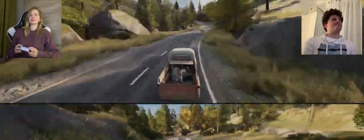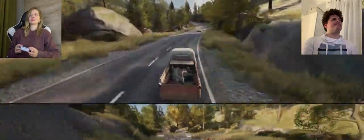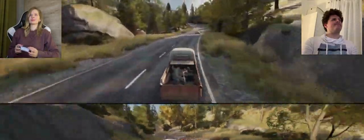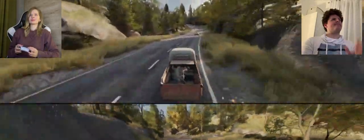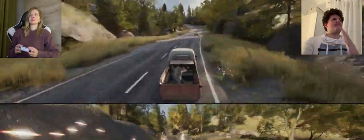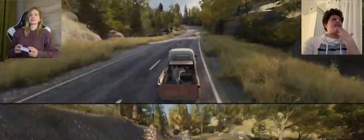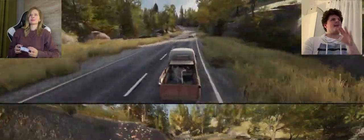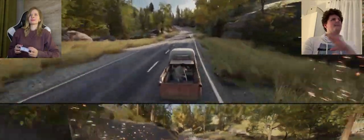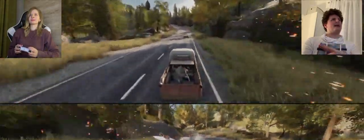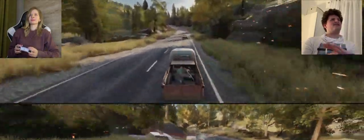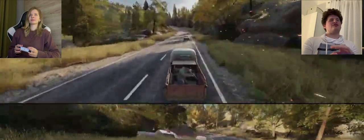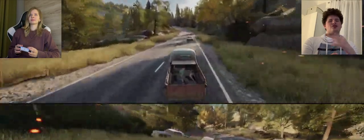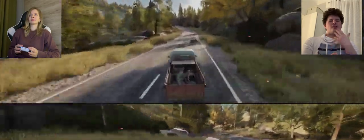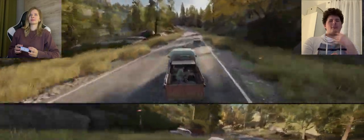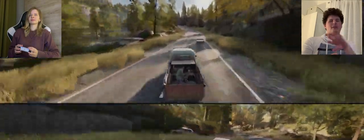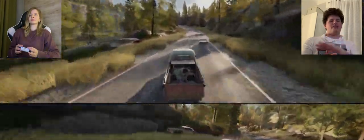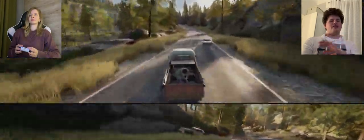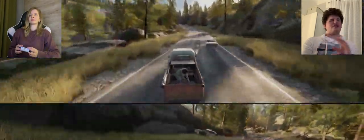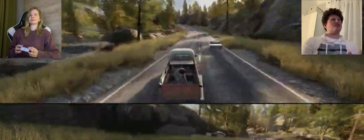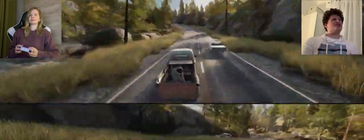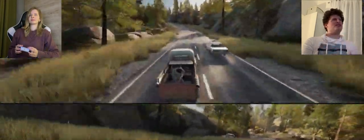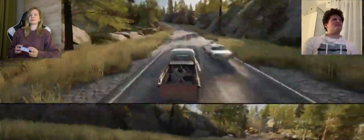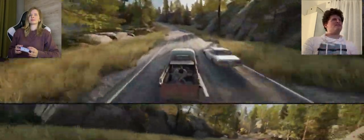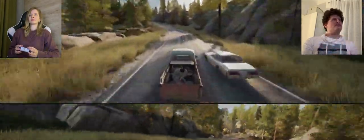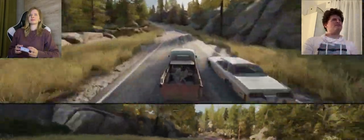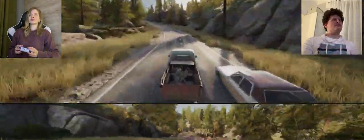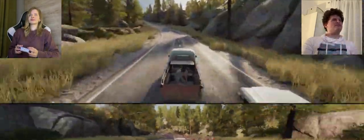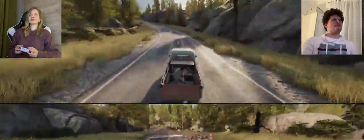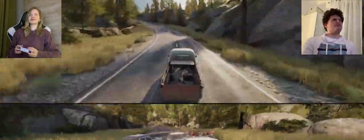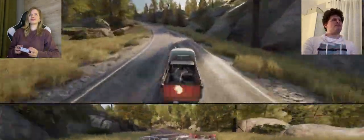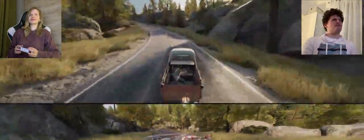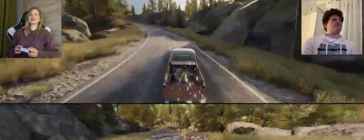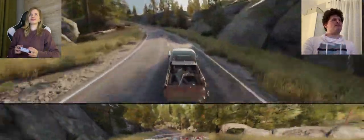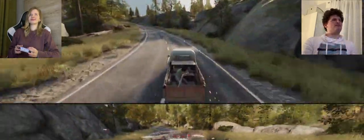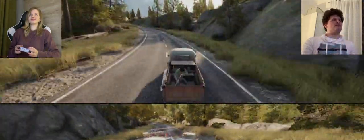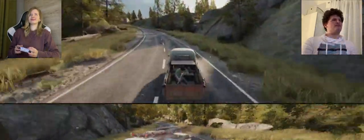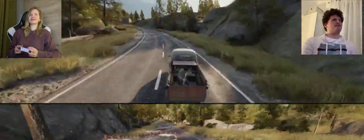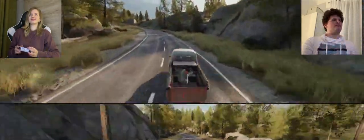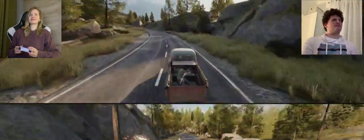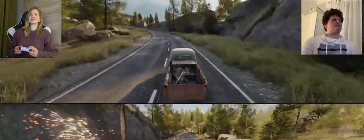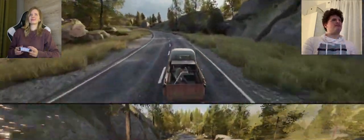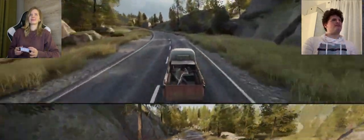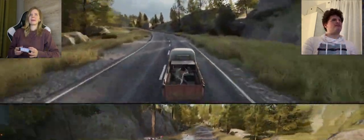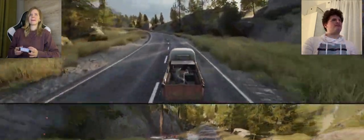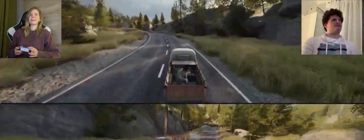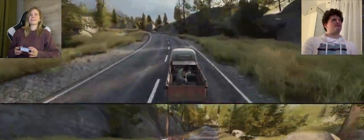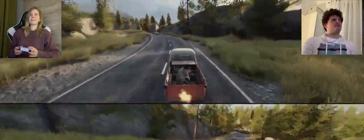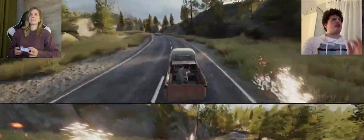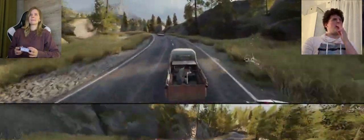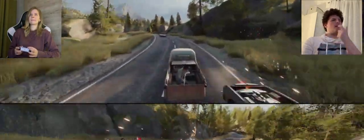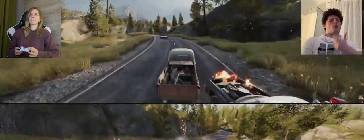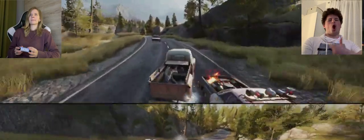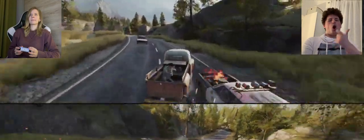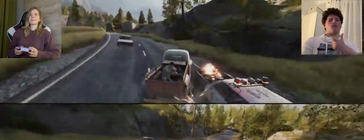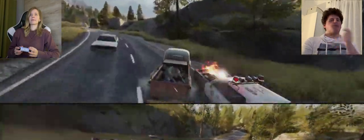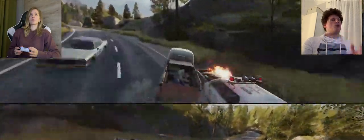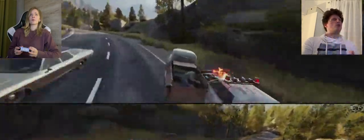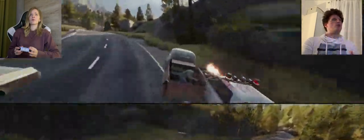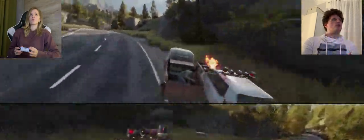A: I have no other choice A: okay, I aim only at the tires, not the man